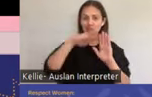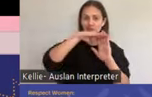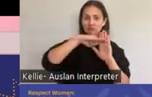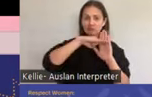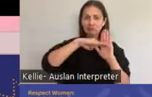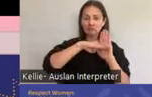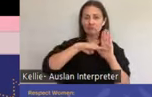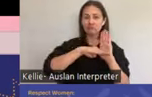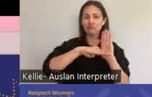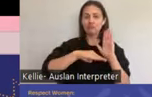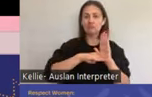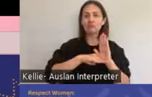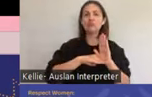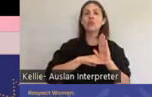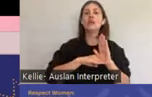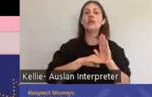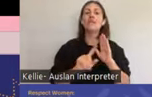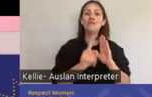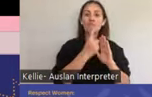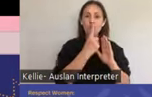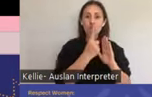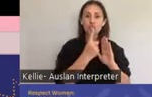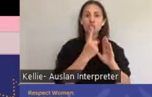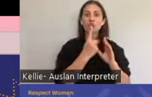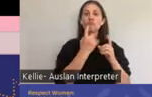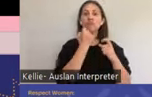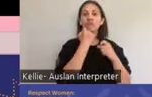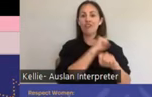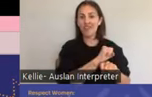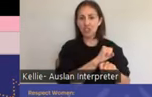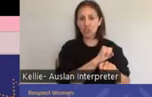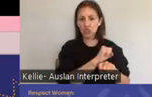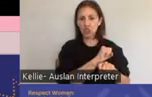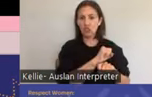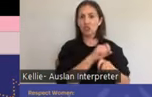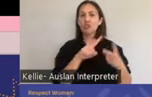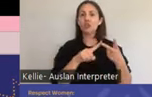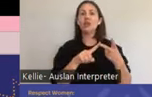opposed to a focus on early intervention or response in recovery from early stage